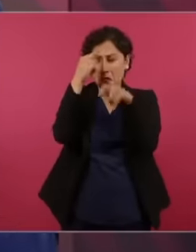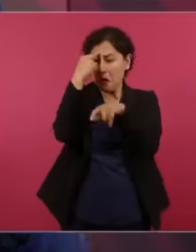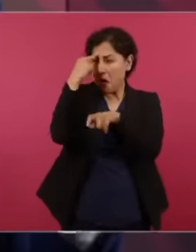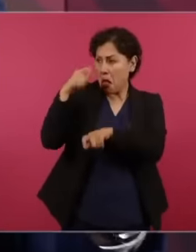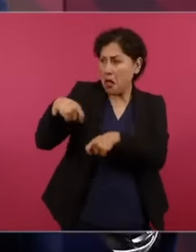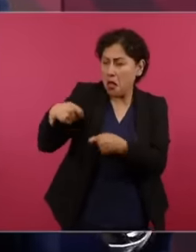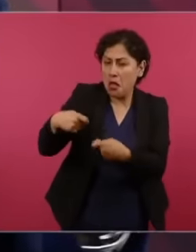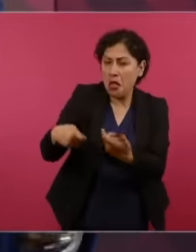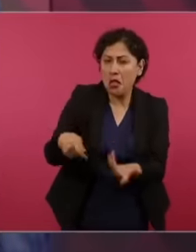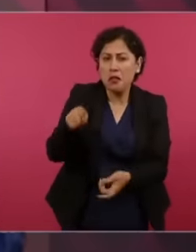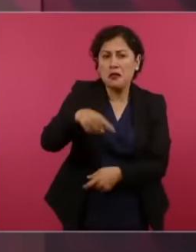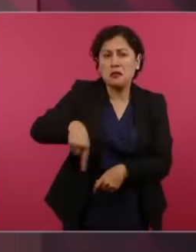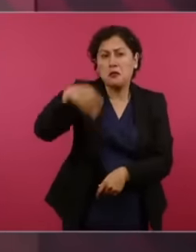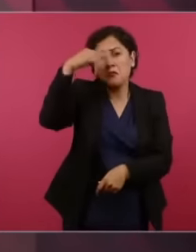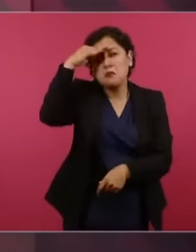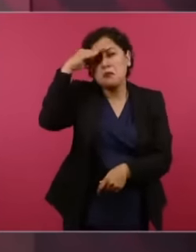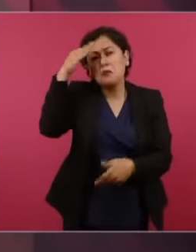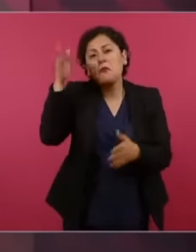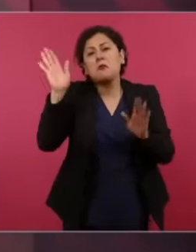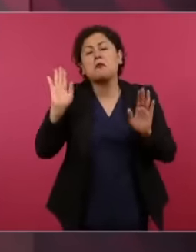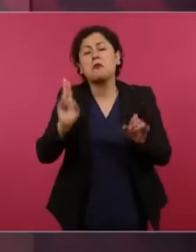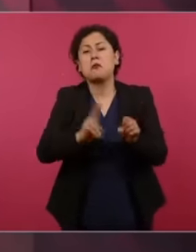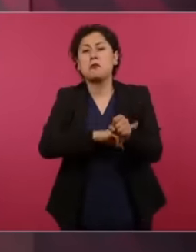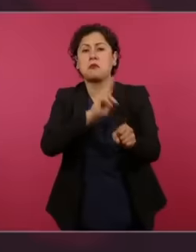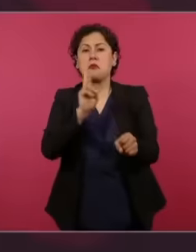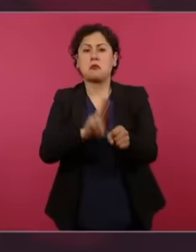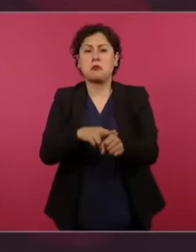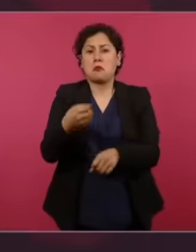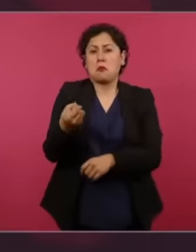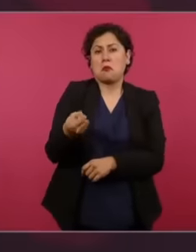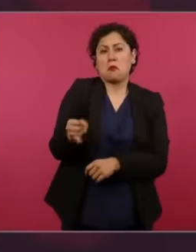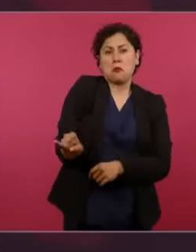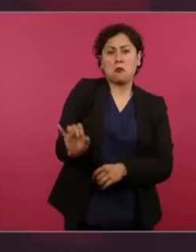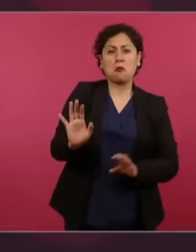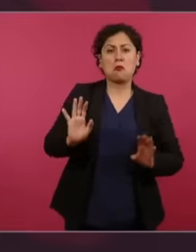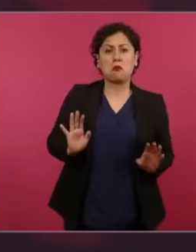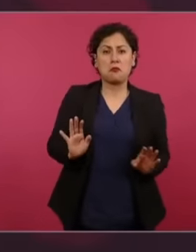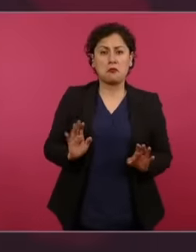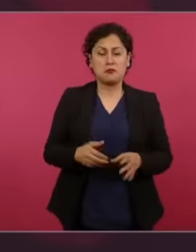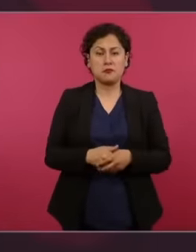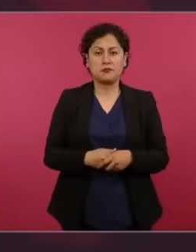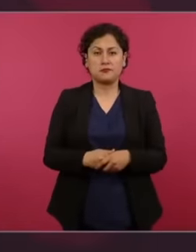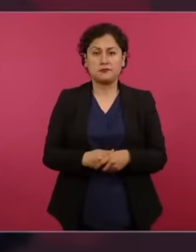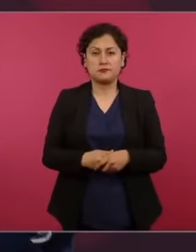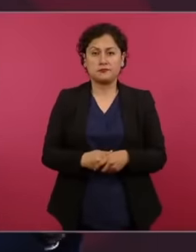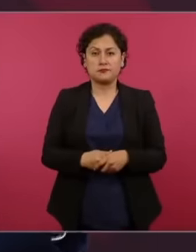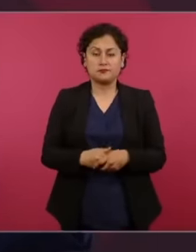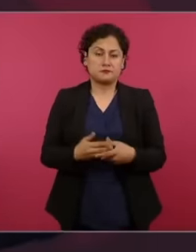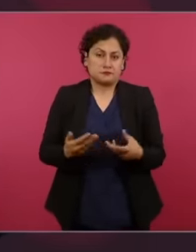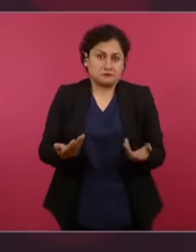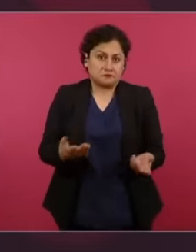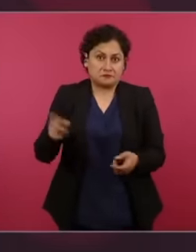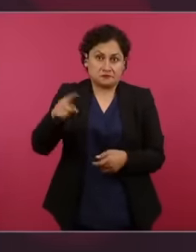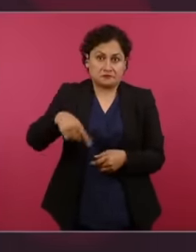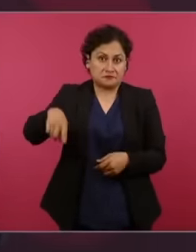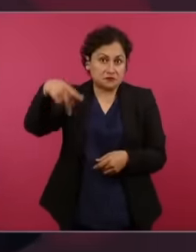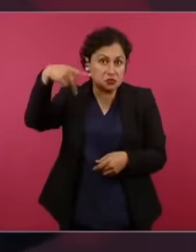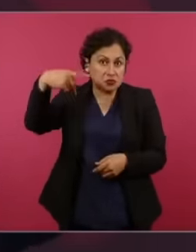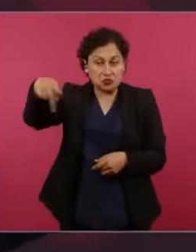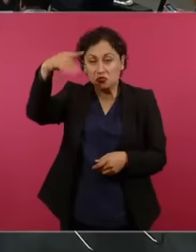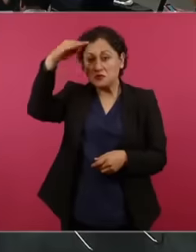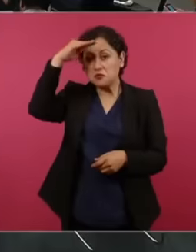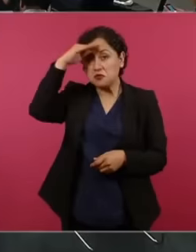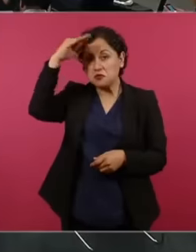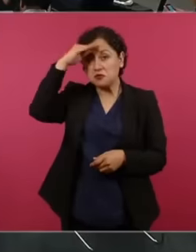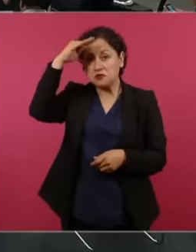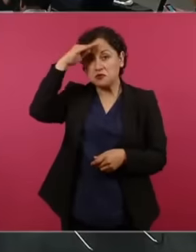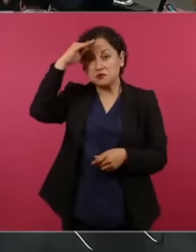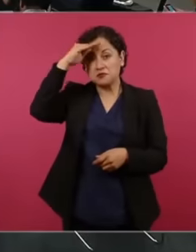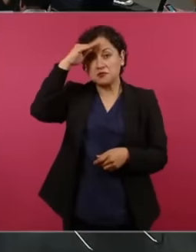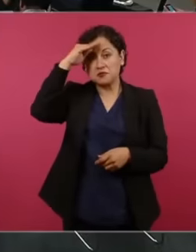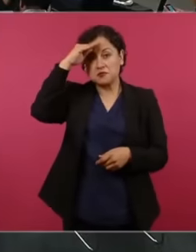normal, so they wanted corruption to be accepted